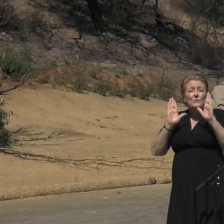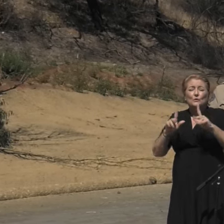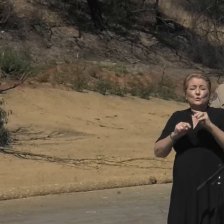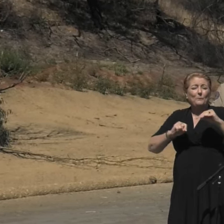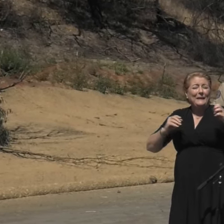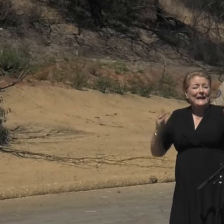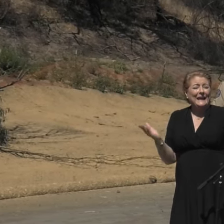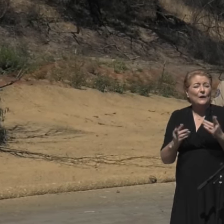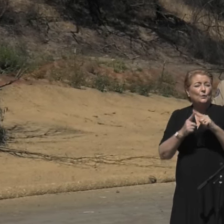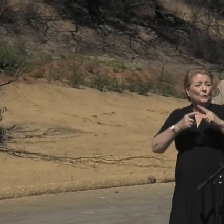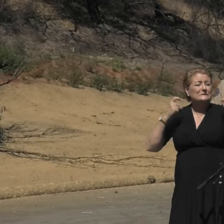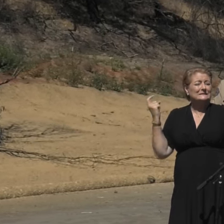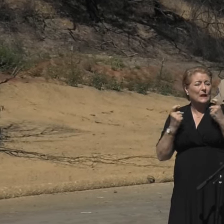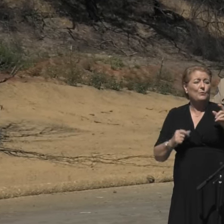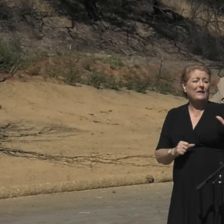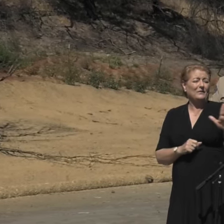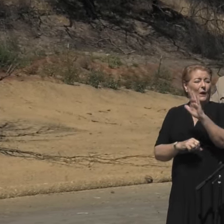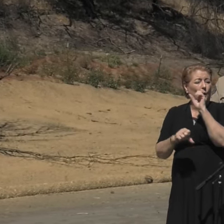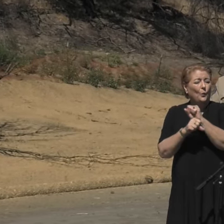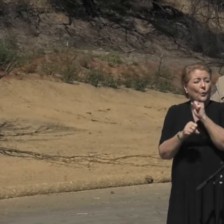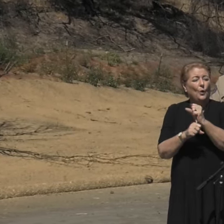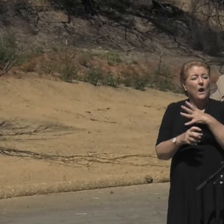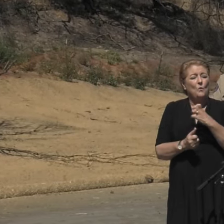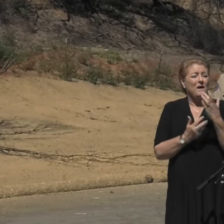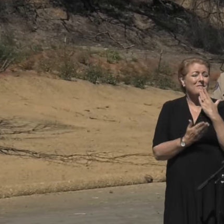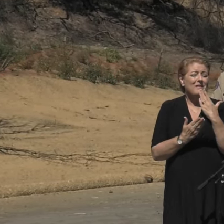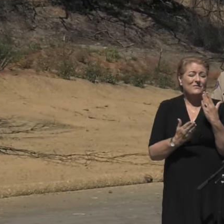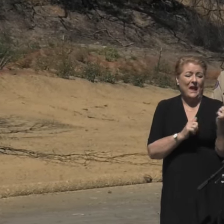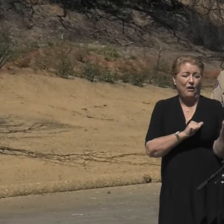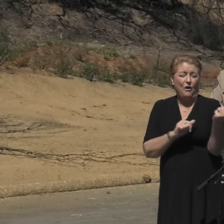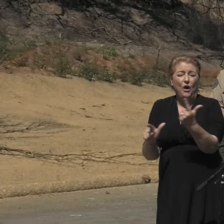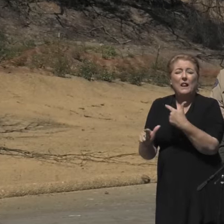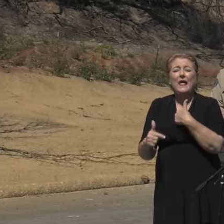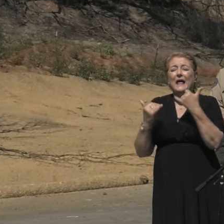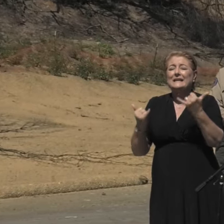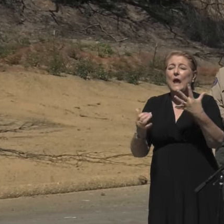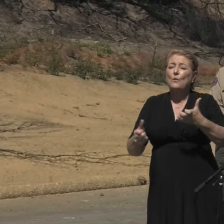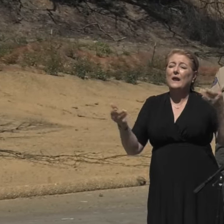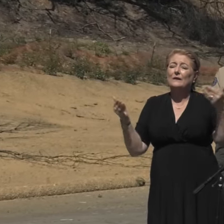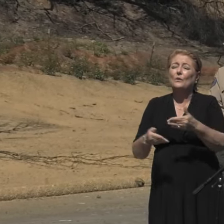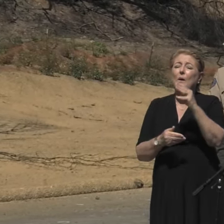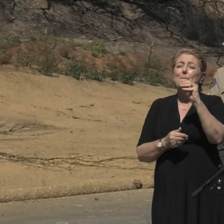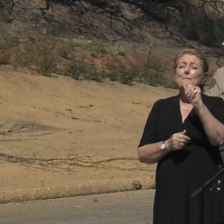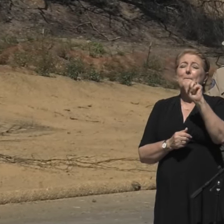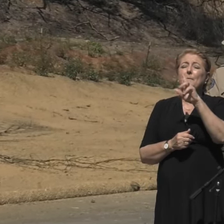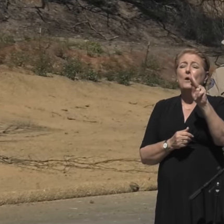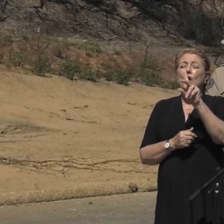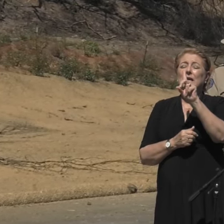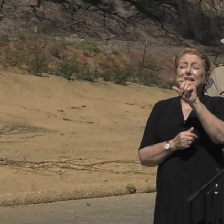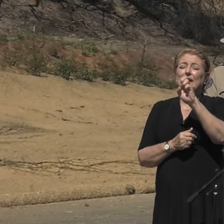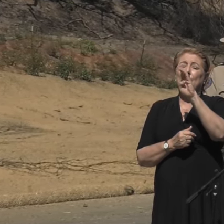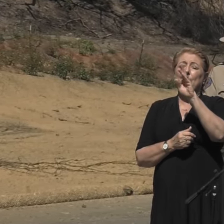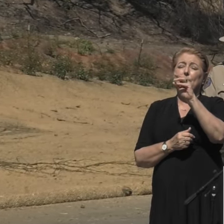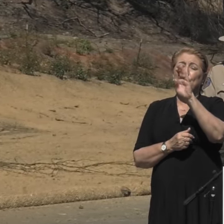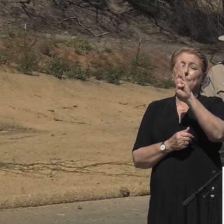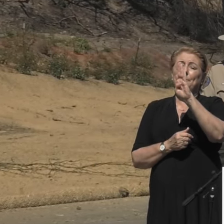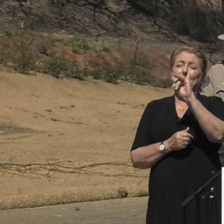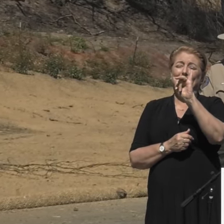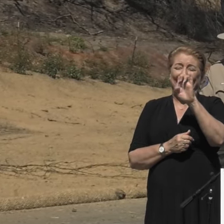to celebrate their work, and I wanna thank all of them. I'd like to now introduce Mark de Bie, the Deputy Director of Cal Recycle to make a few comments.